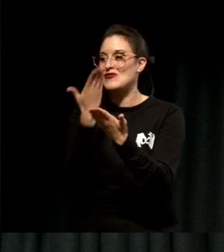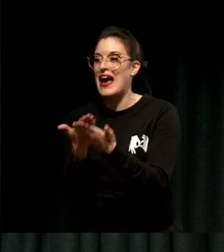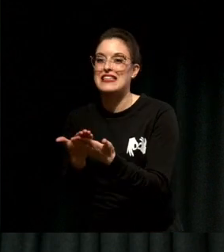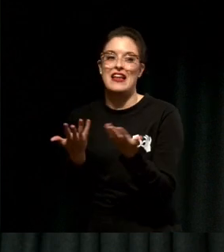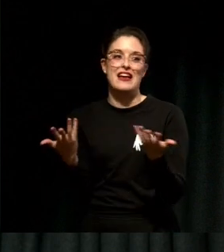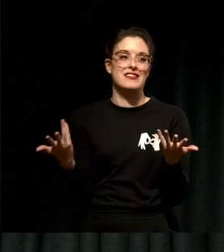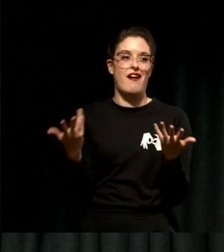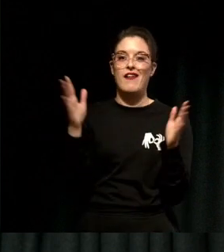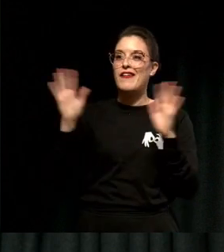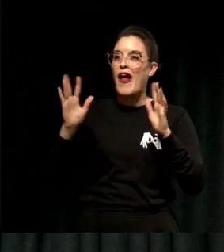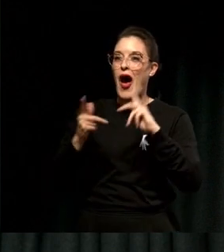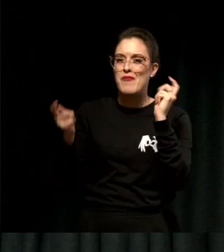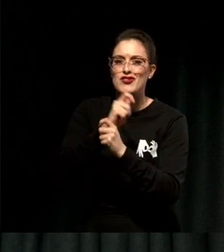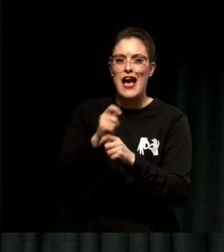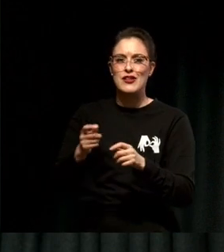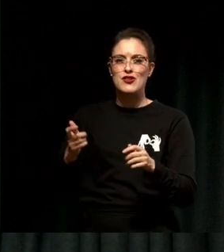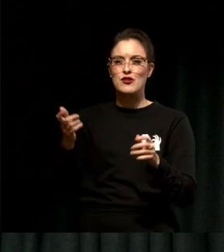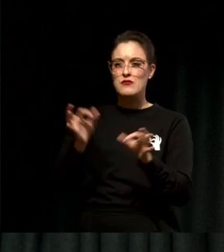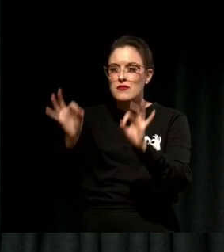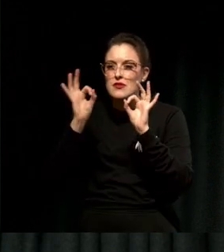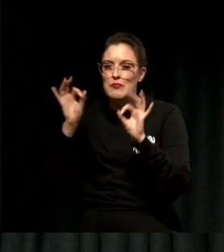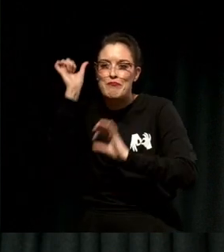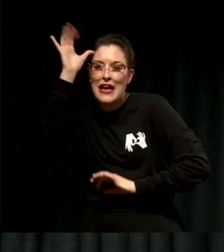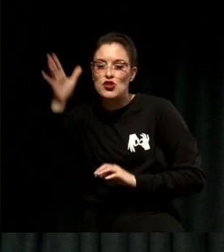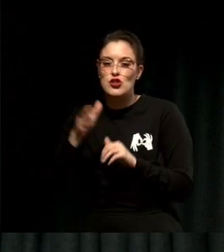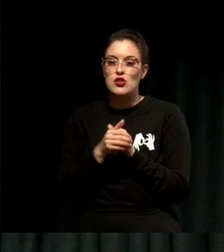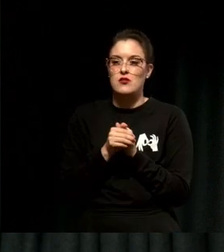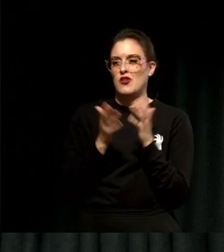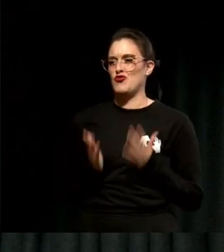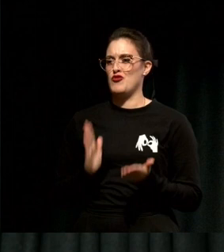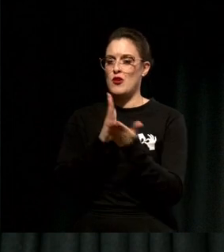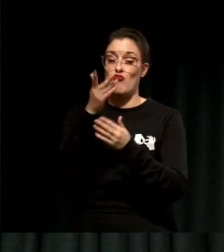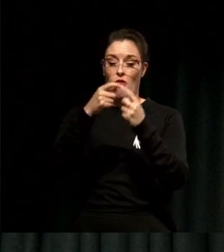media specialist, a lawyer or a human rights project manager, God the list is endless.